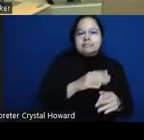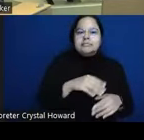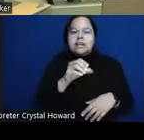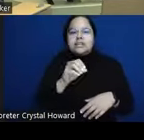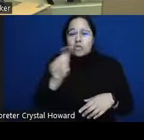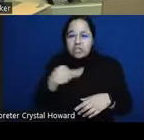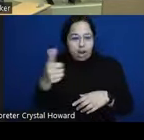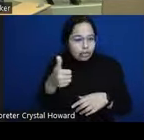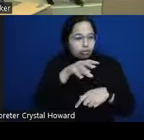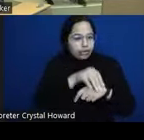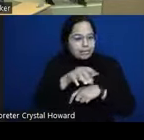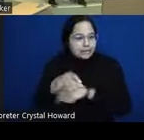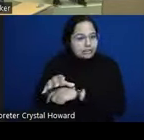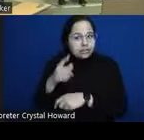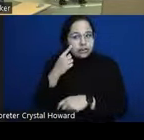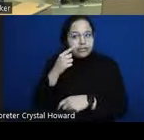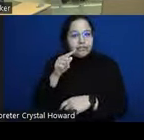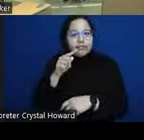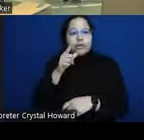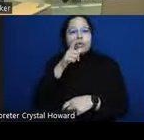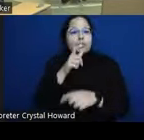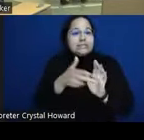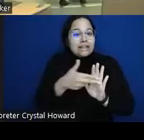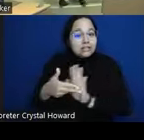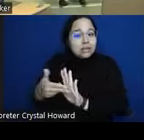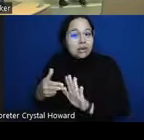implications for that control group and are there implications in the future research depending on